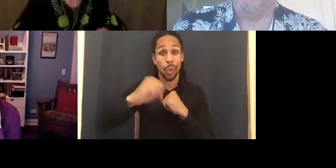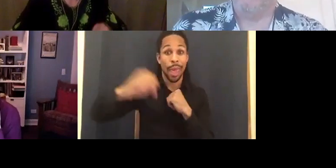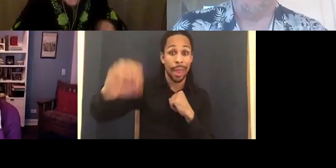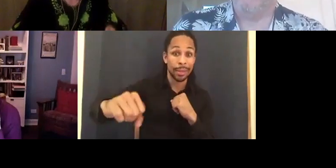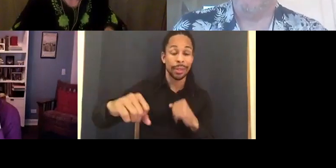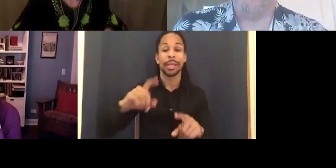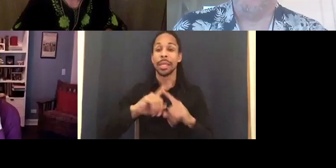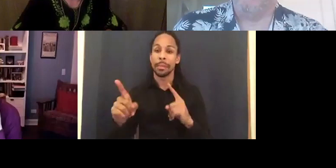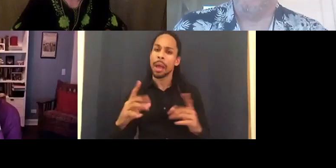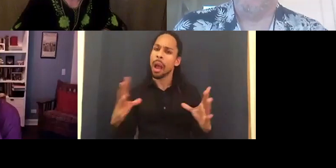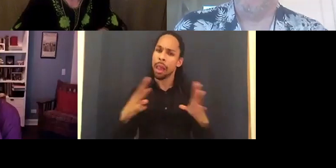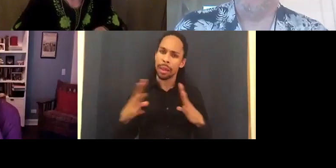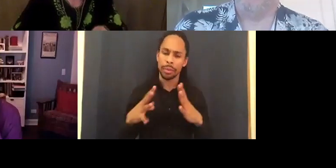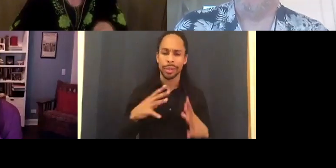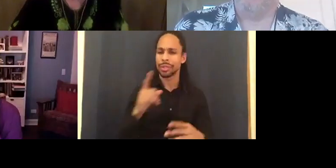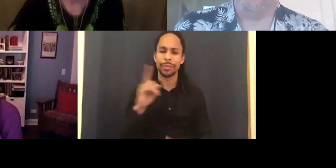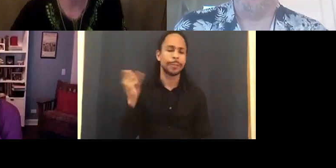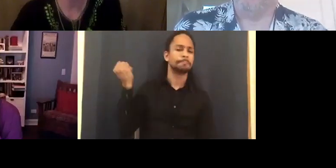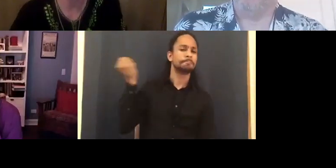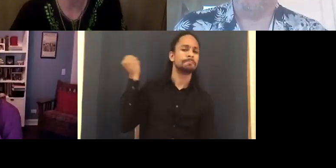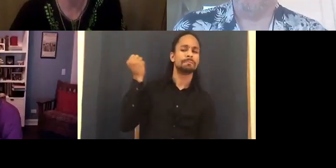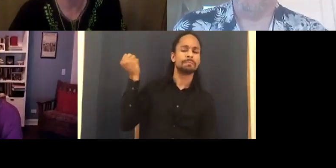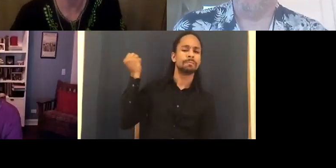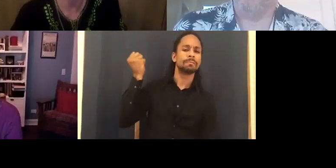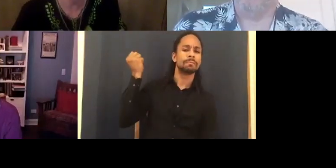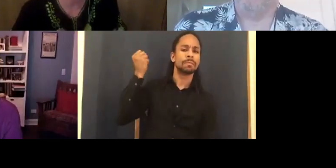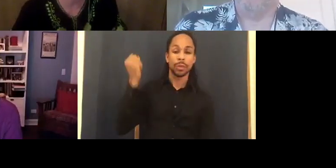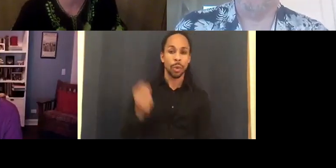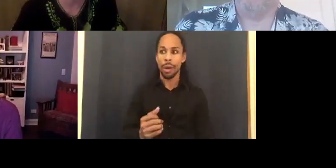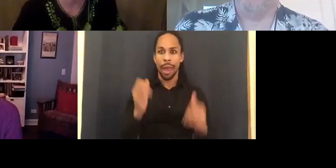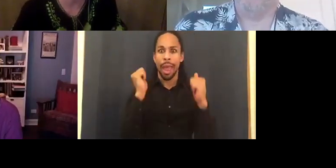everybody else in the industry of creating dramatic drama on screen has realized there's